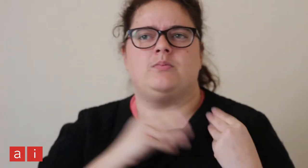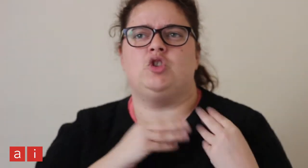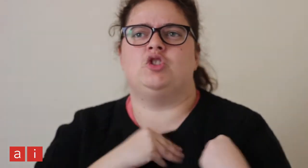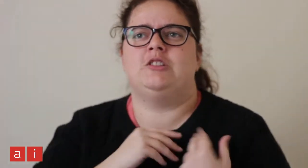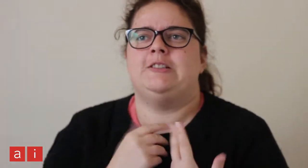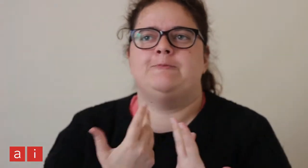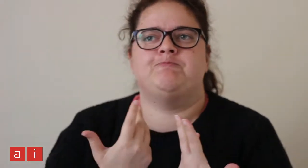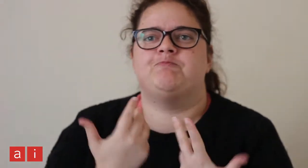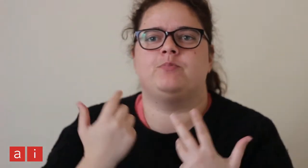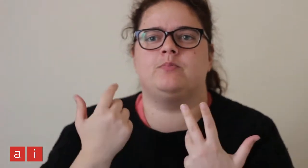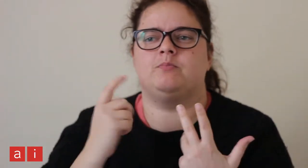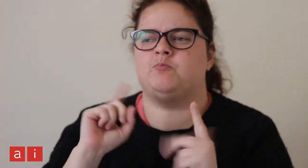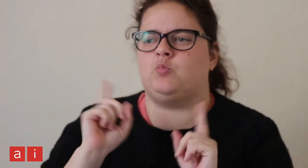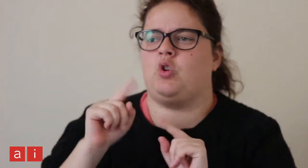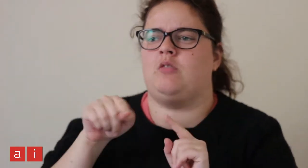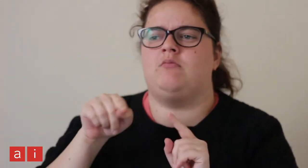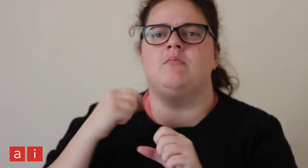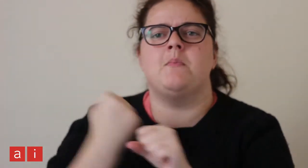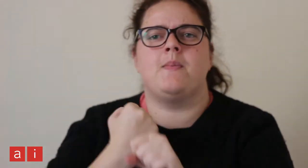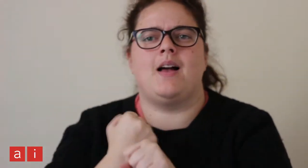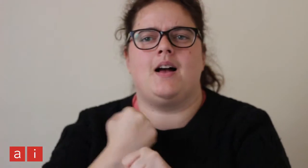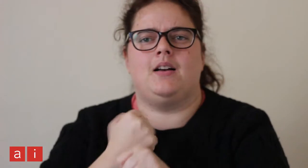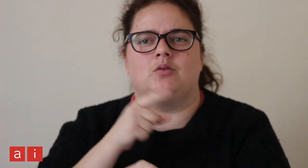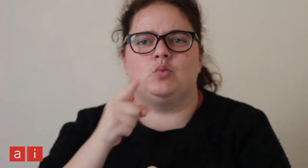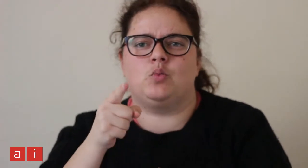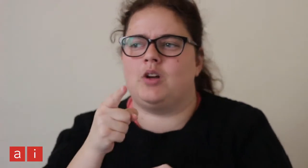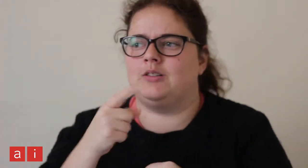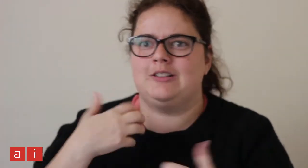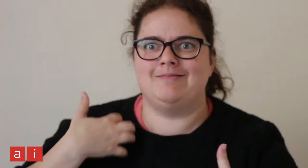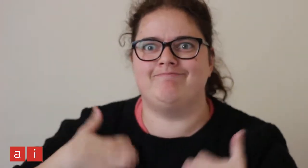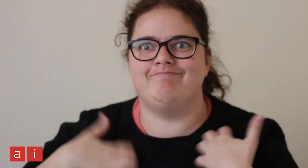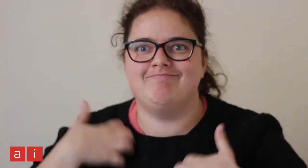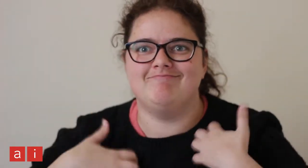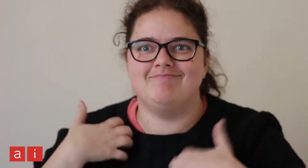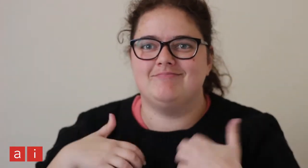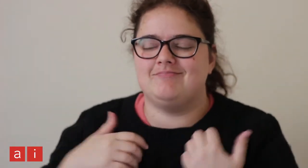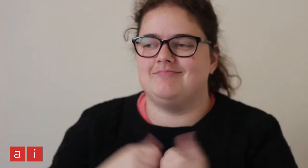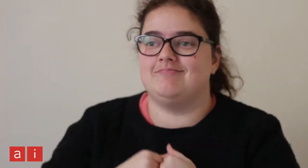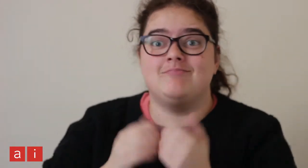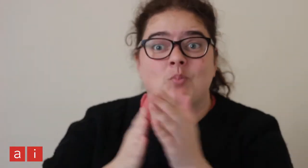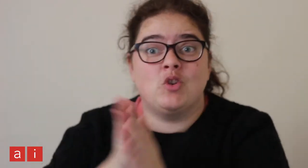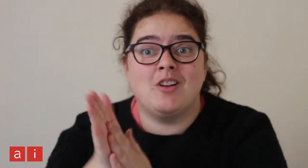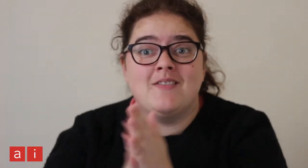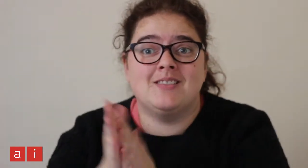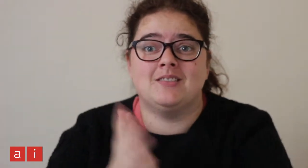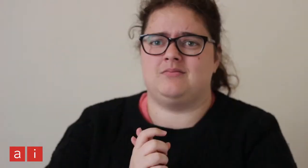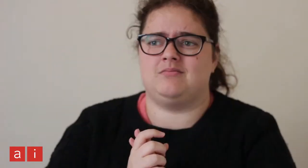It could be what makes you excited. Motivates you.